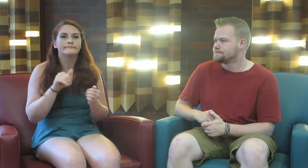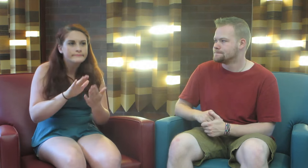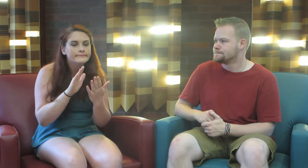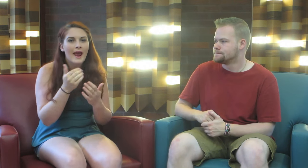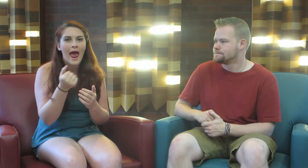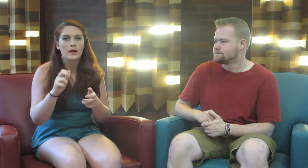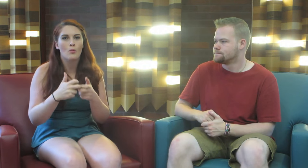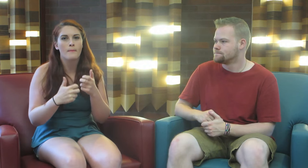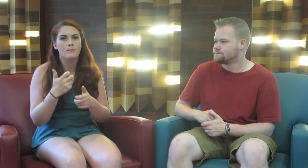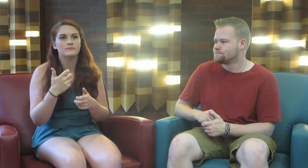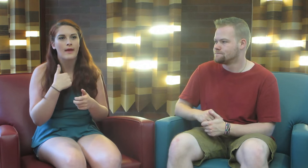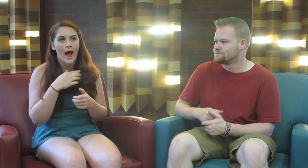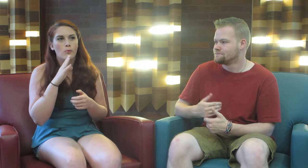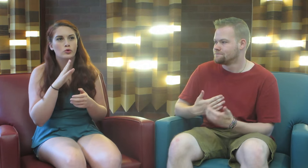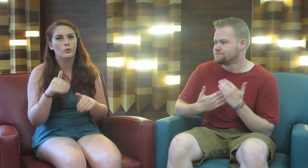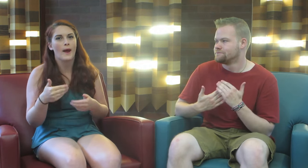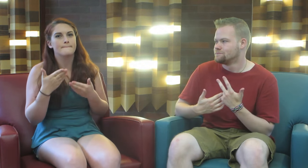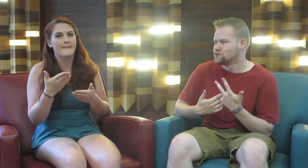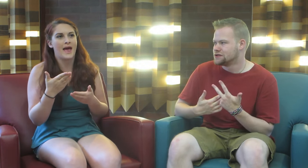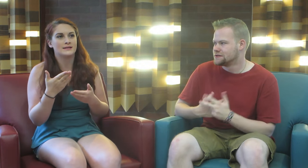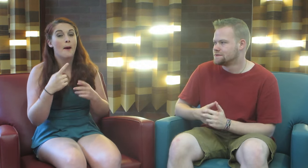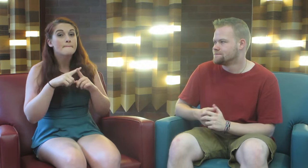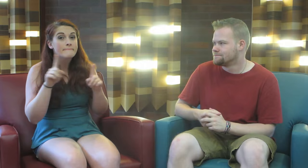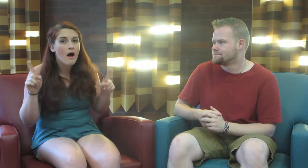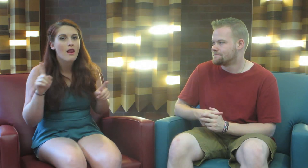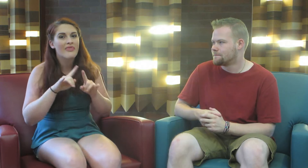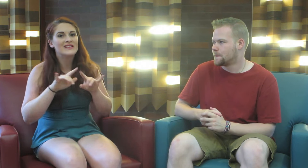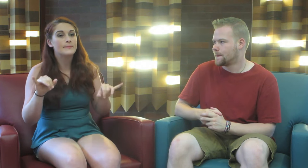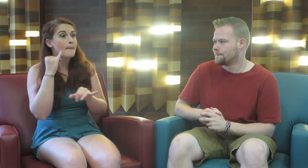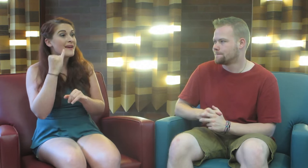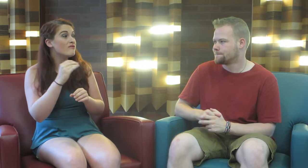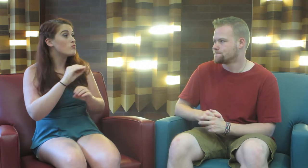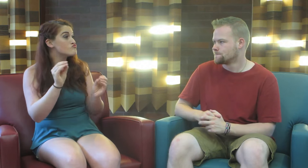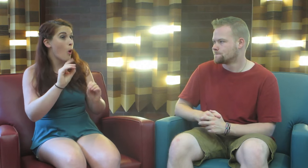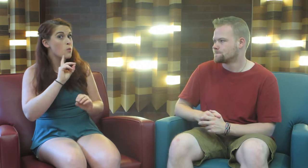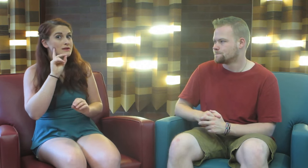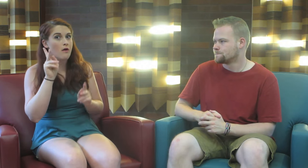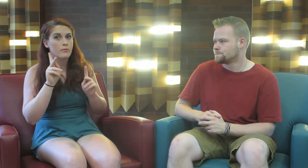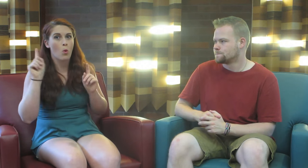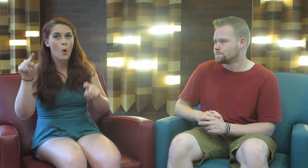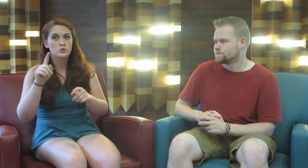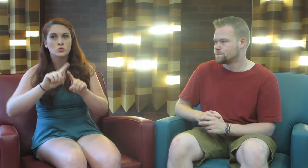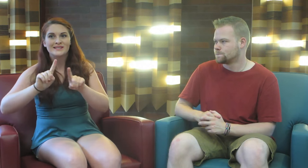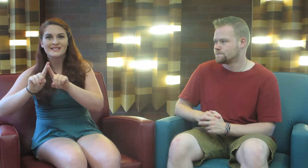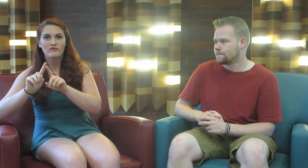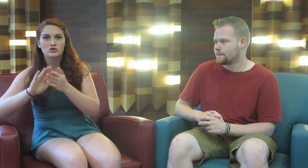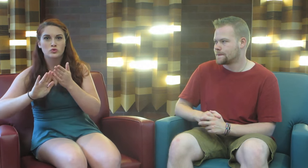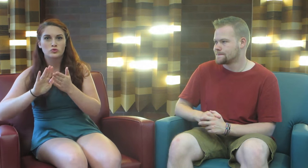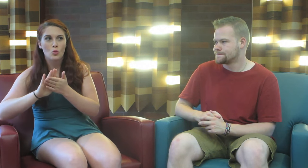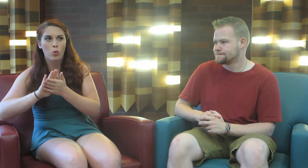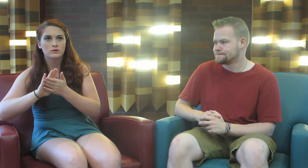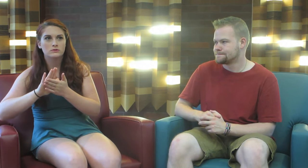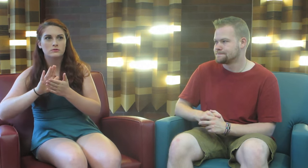Face any problems, I would recommend it. But if no deaf people go to different schools,